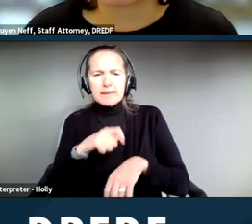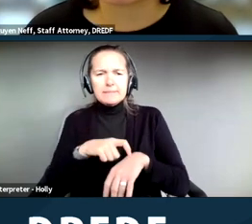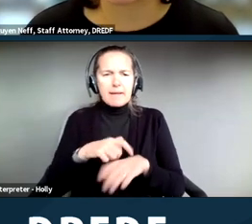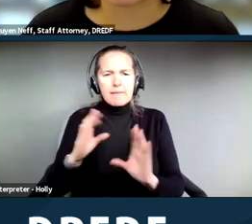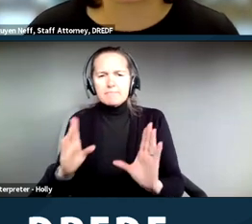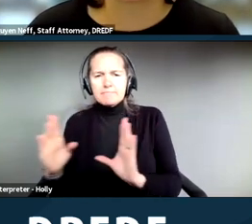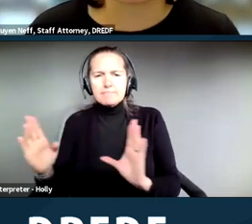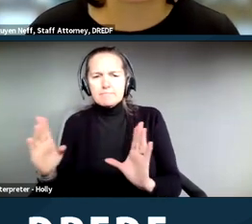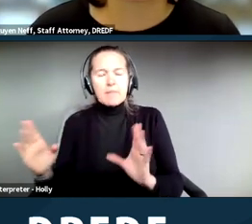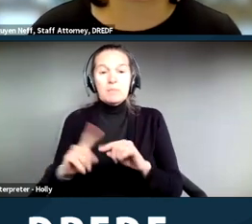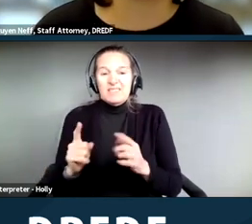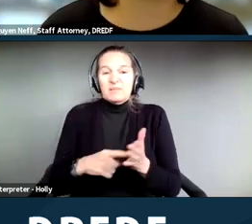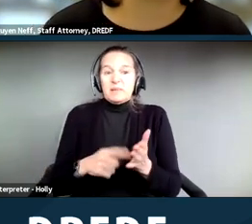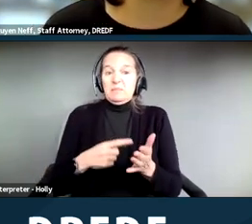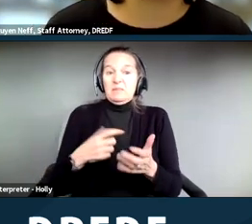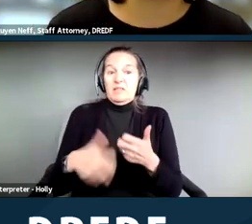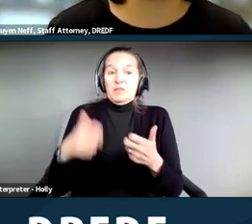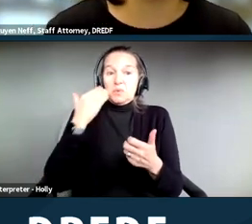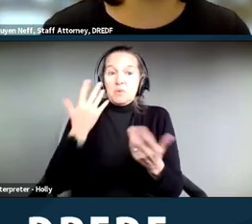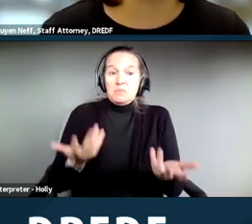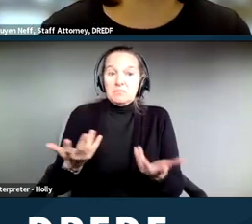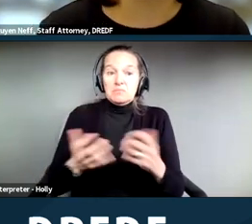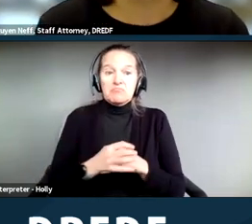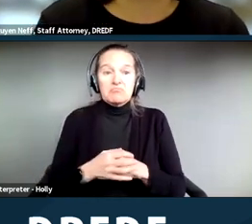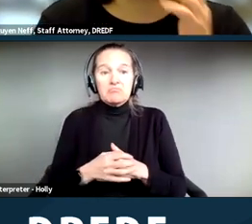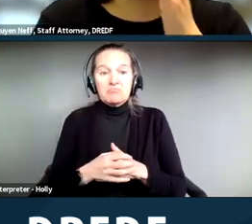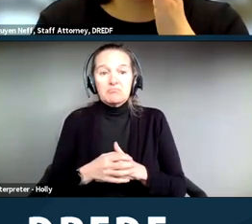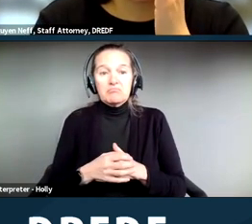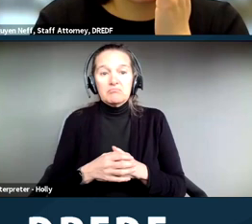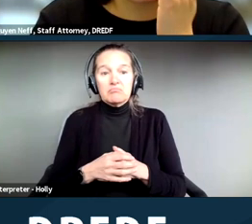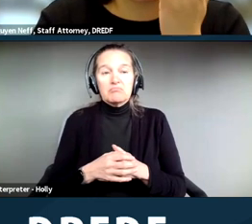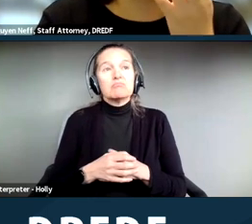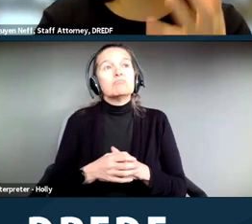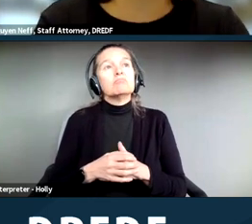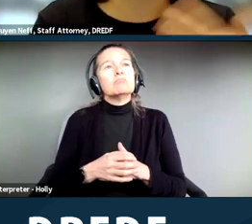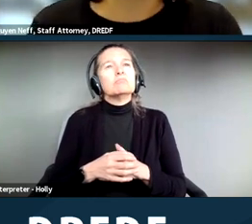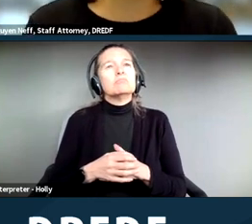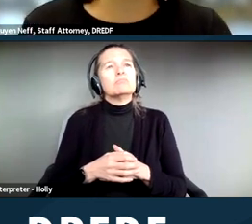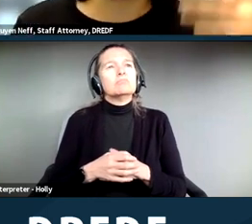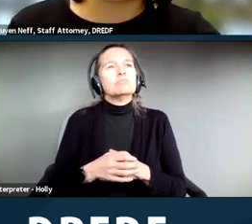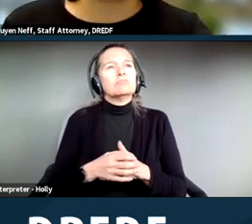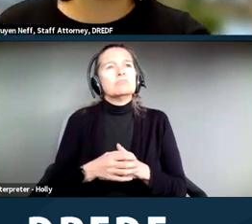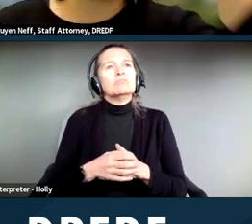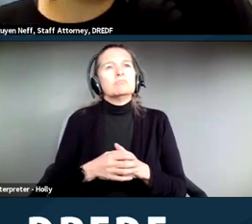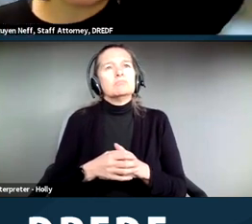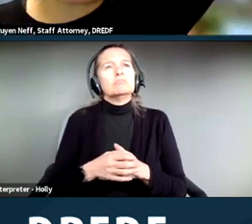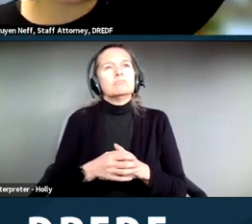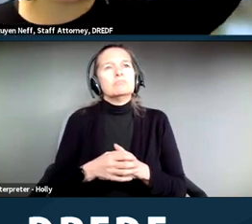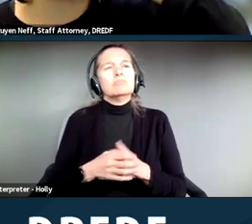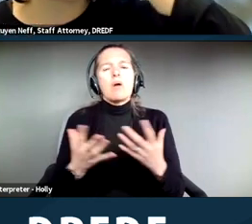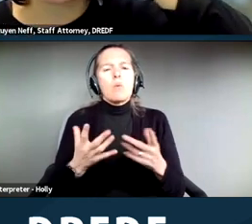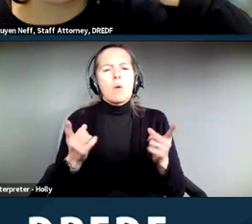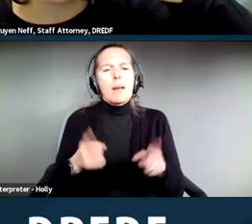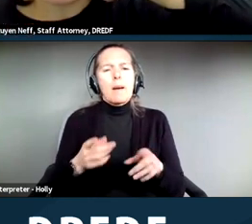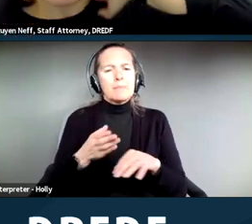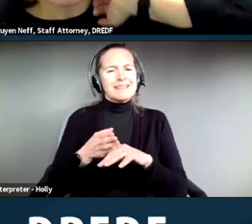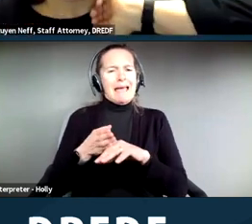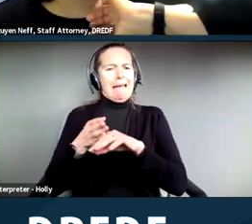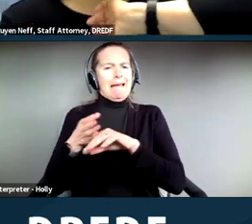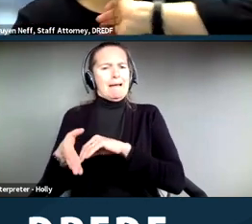how much time that you will actually need. So what happens after you make a request? So